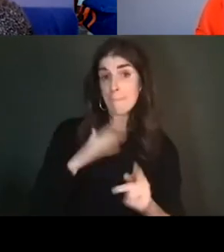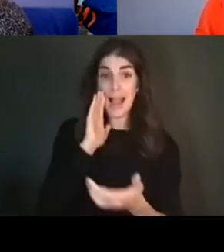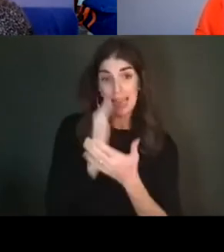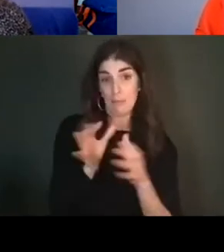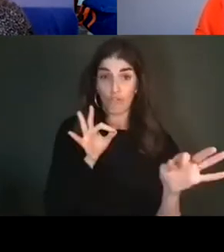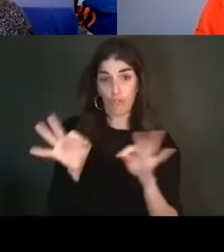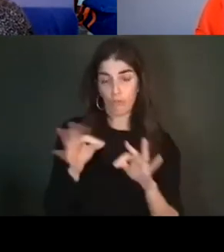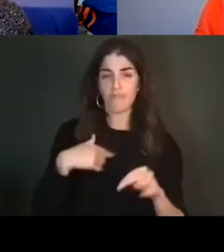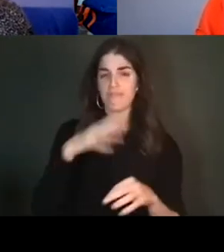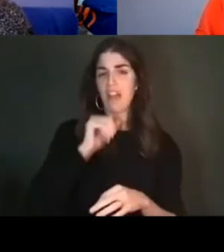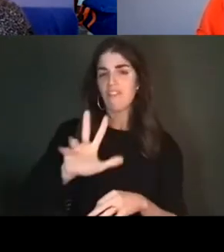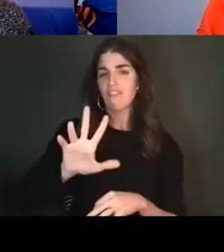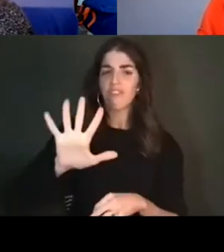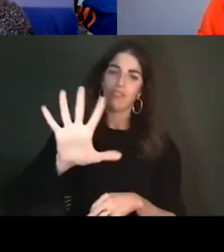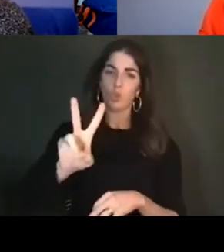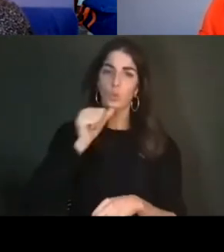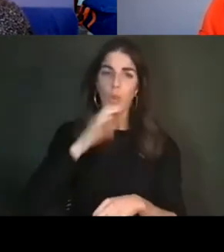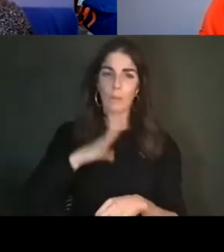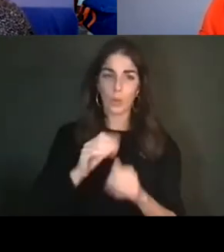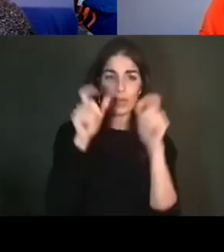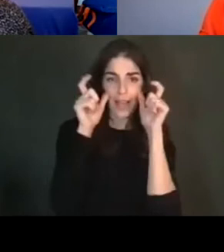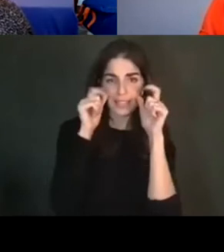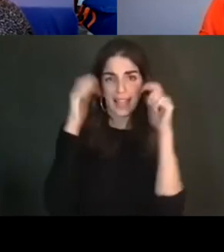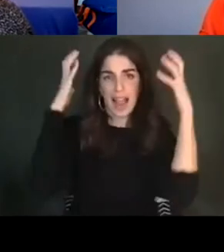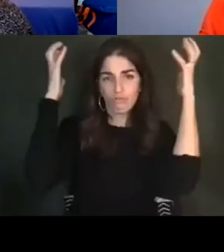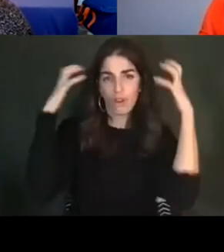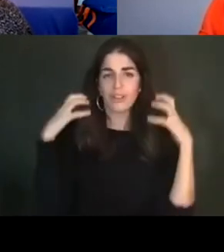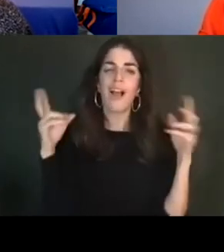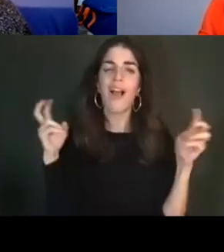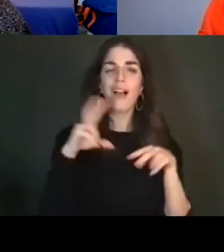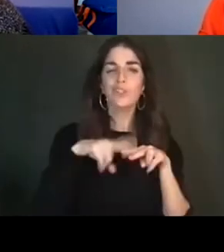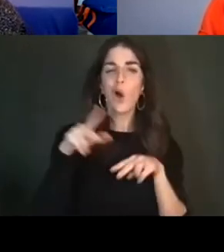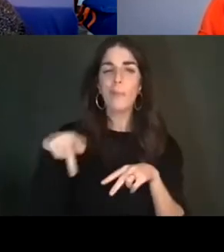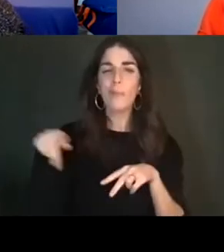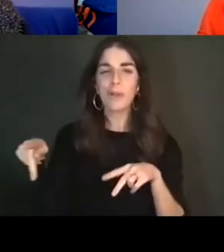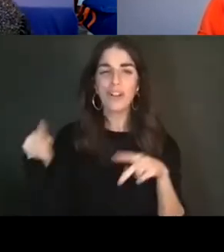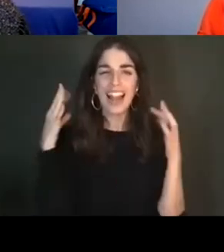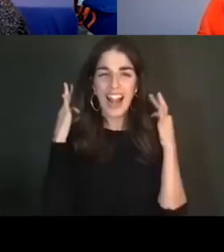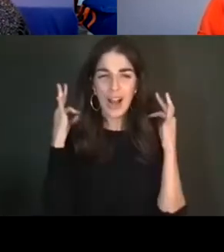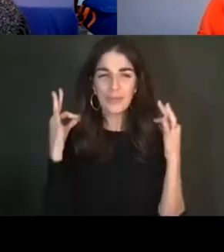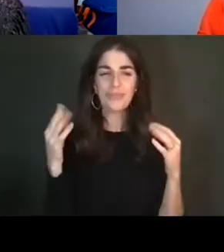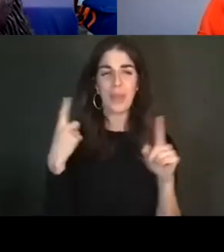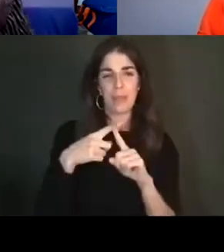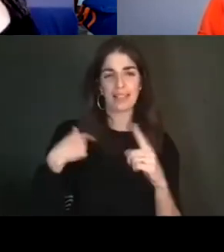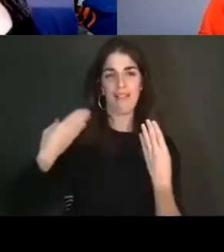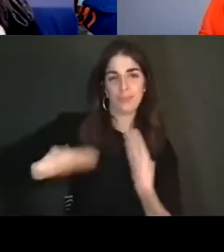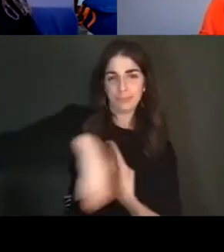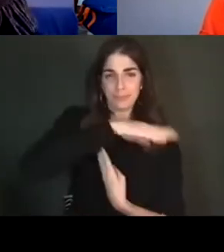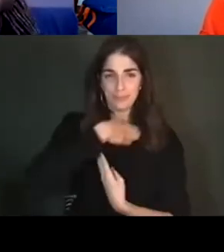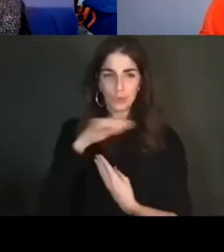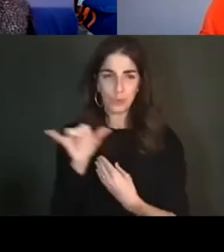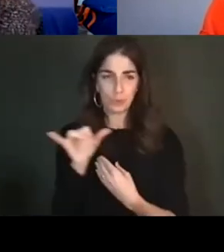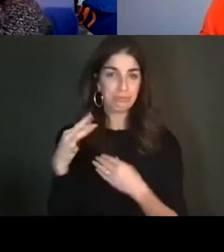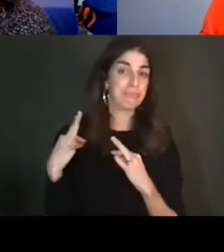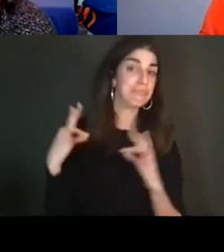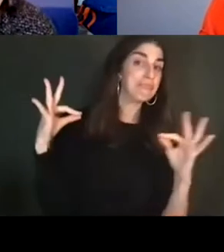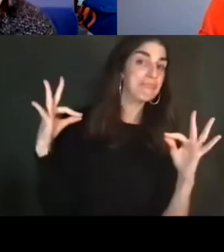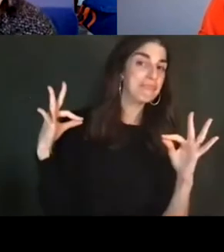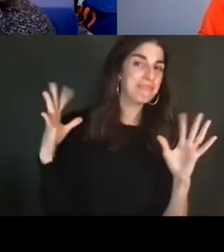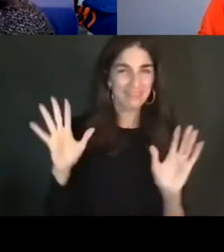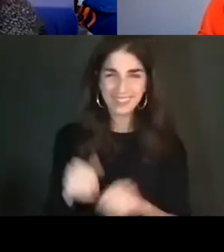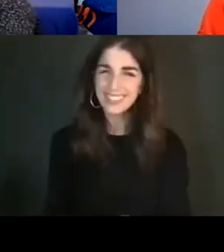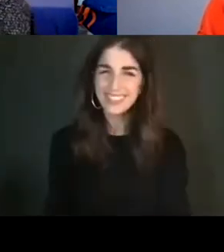52-year-old woman with glasses and wavy salt & pepper hair, and a knitted shawl and a black